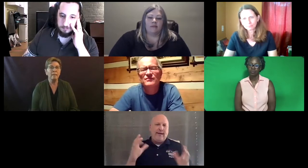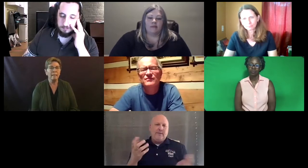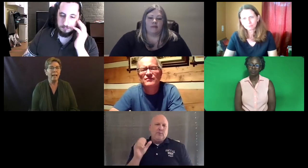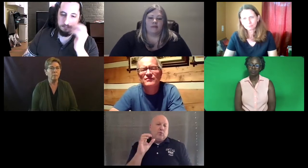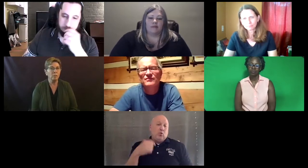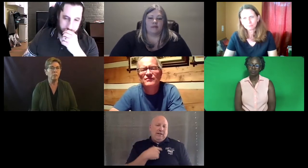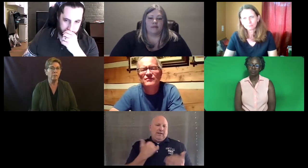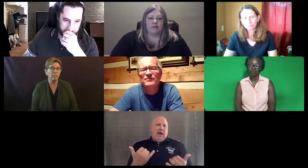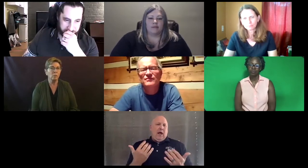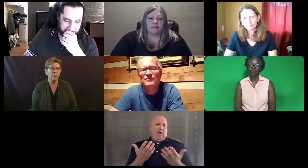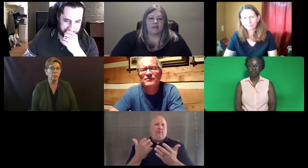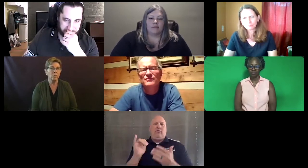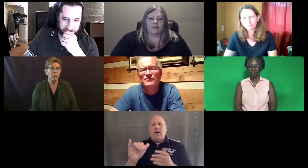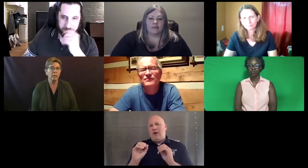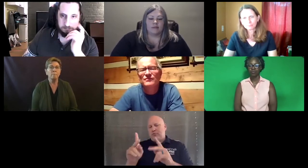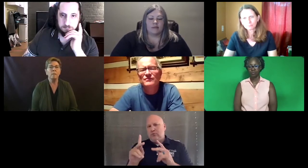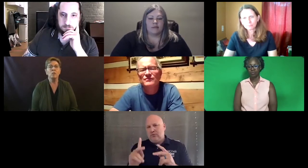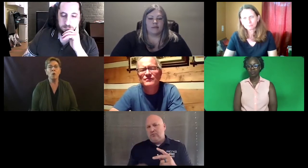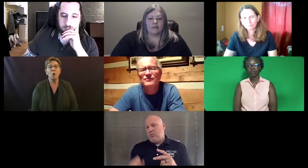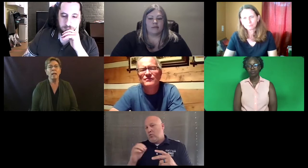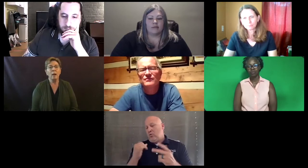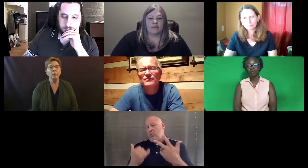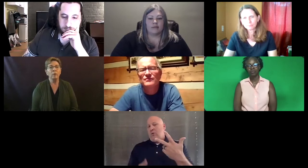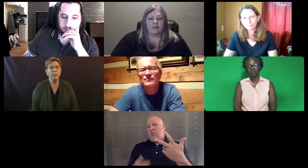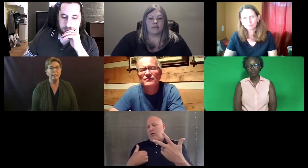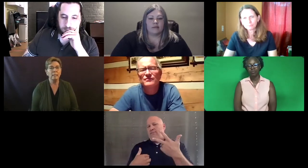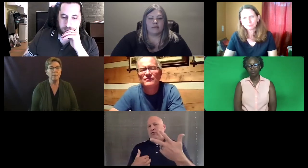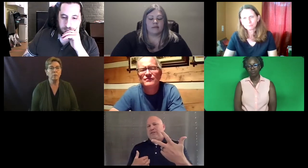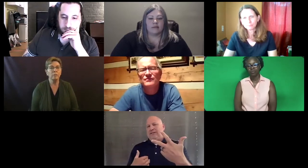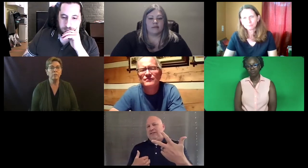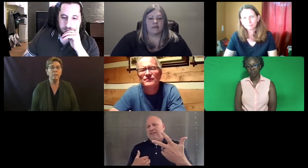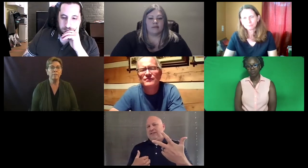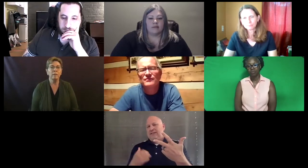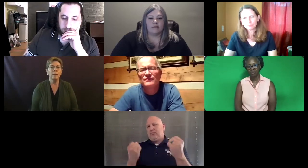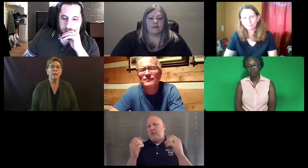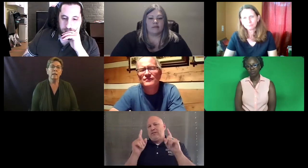They have to be certified to work in Utah. So now we're creating this opportunity for deaf interpreters.